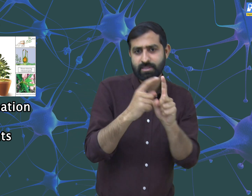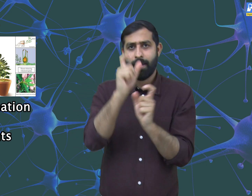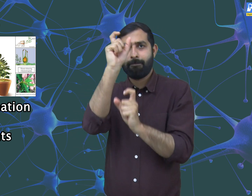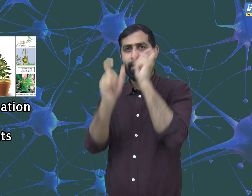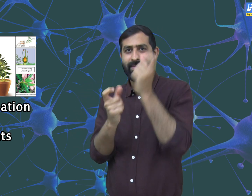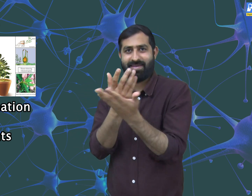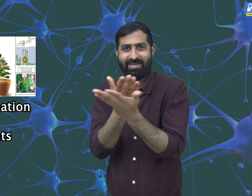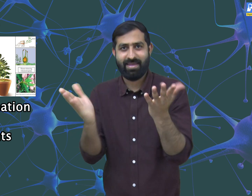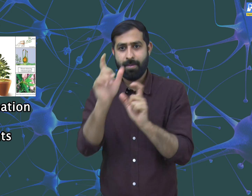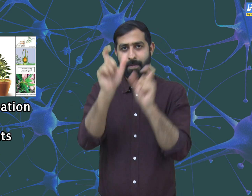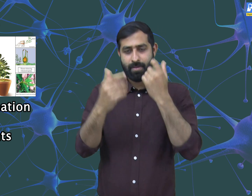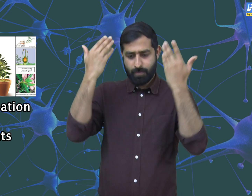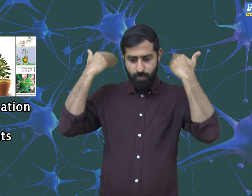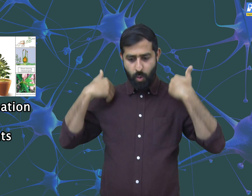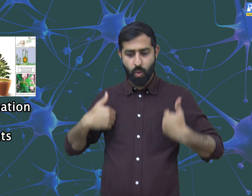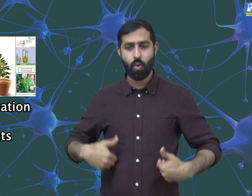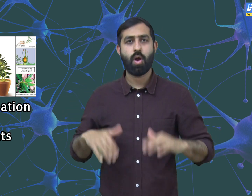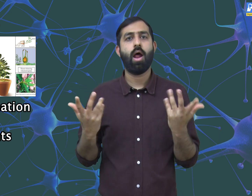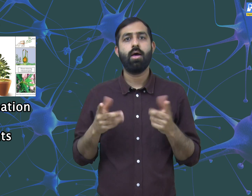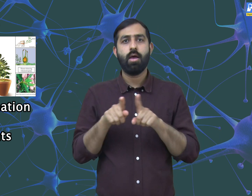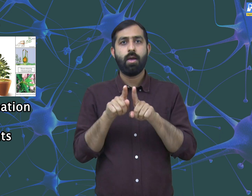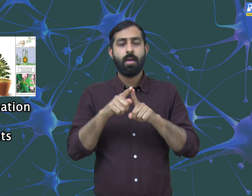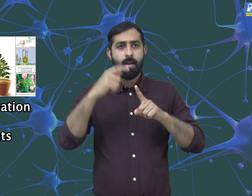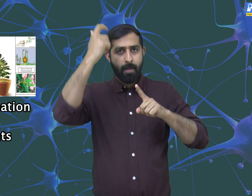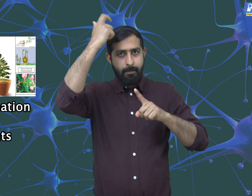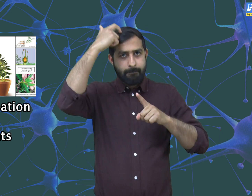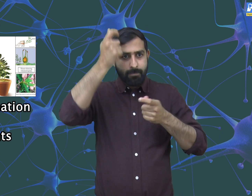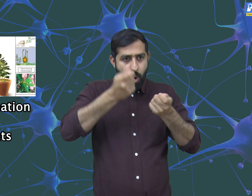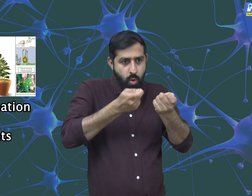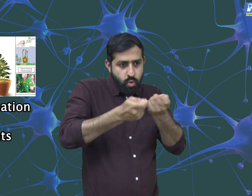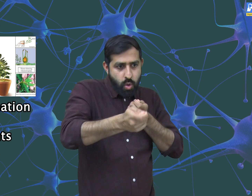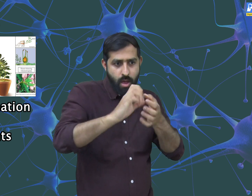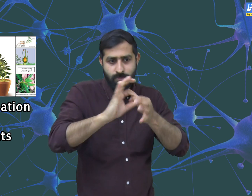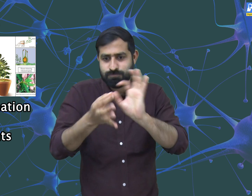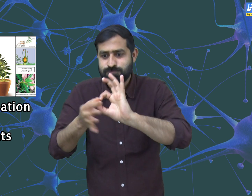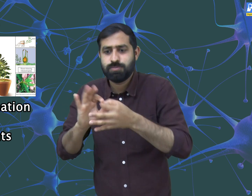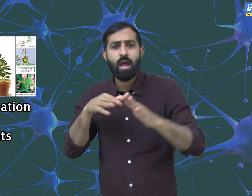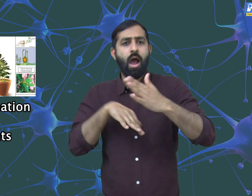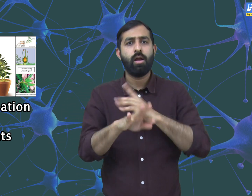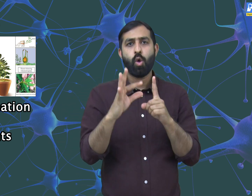As we have already discussed that the coordination in animals and human body